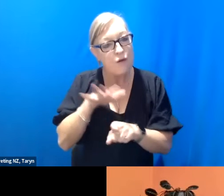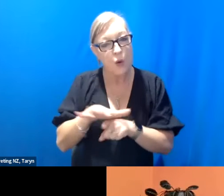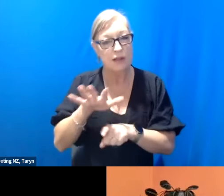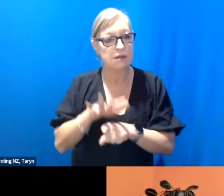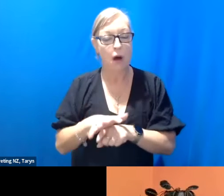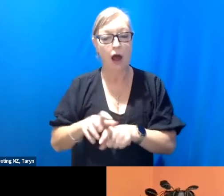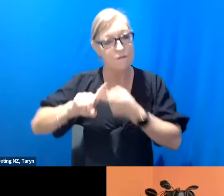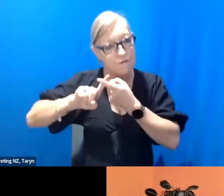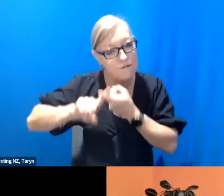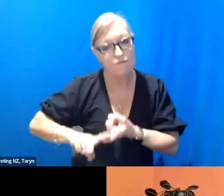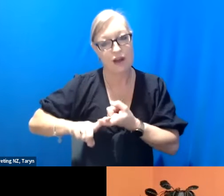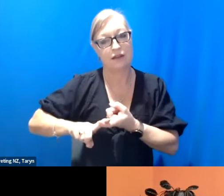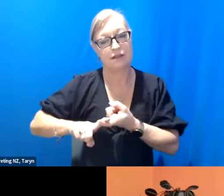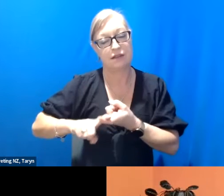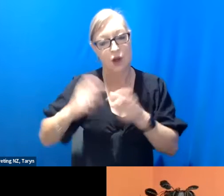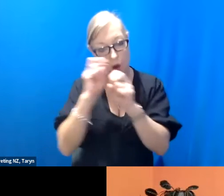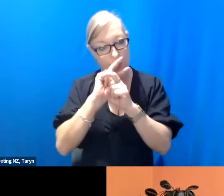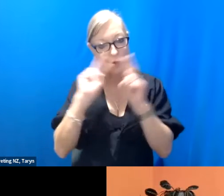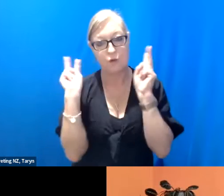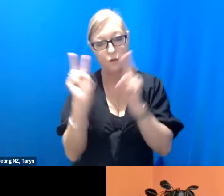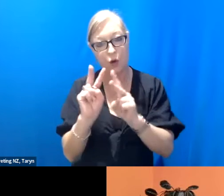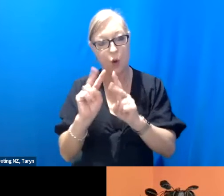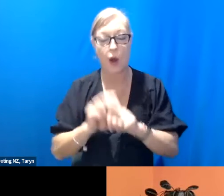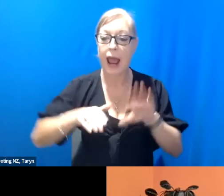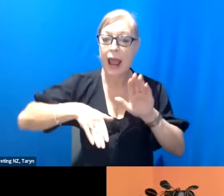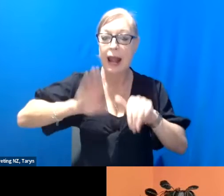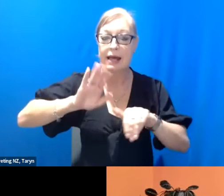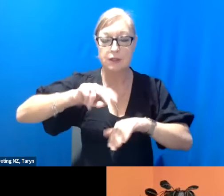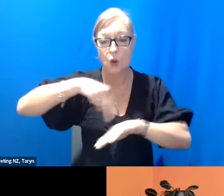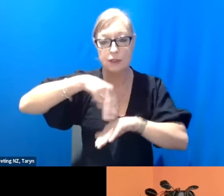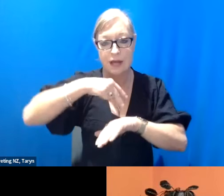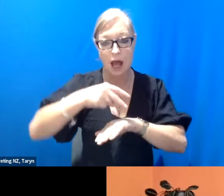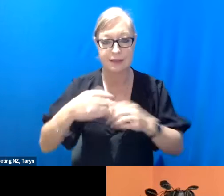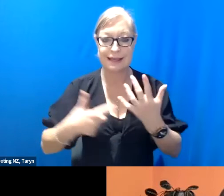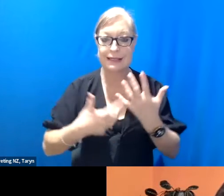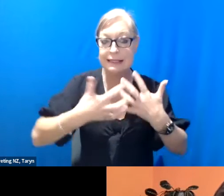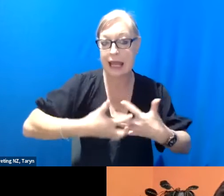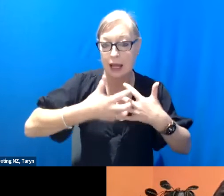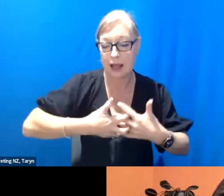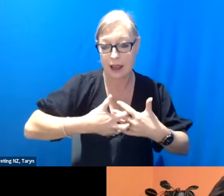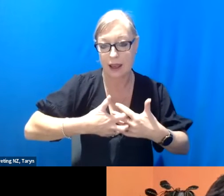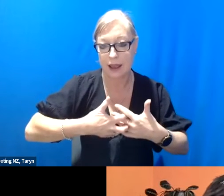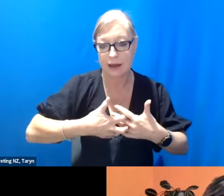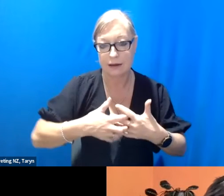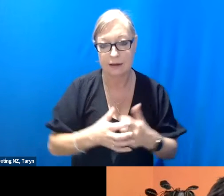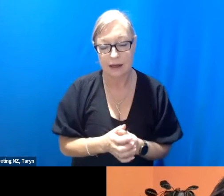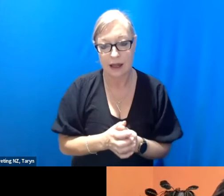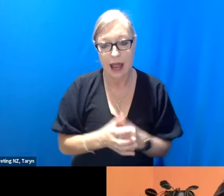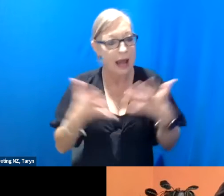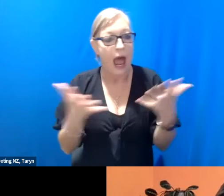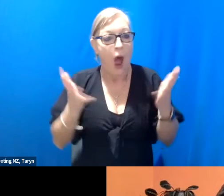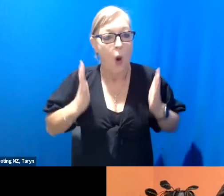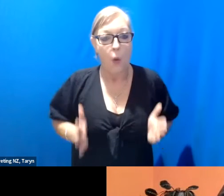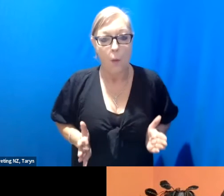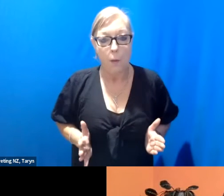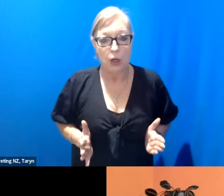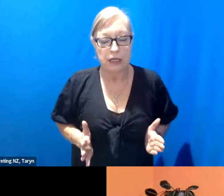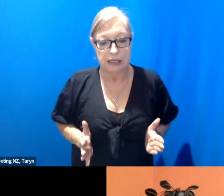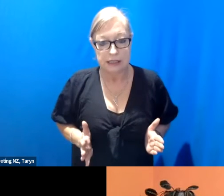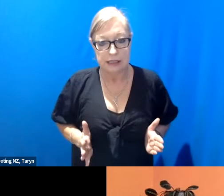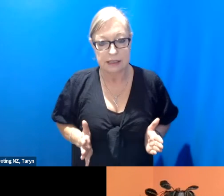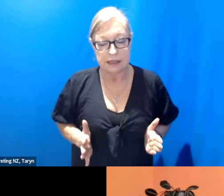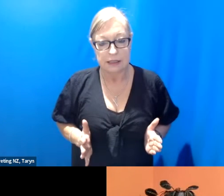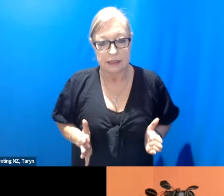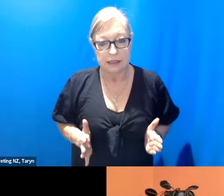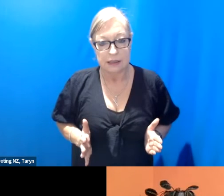classical dance techniques and codified technique and ways that bodies - even contemporary dance